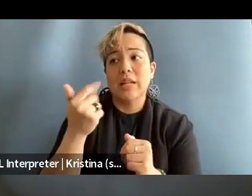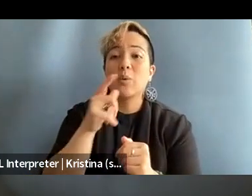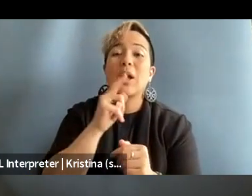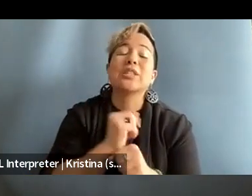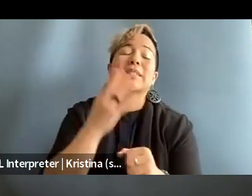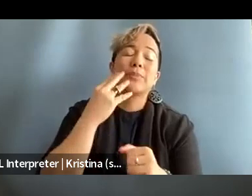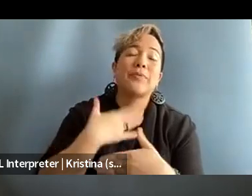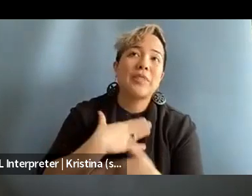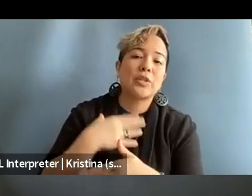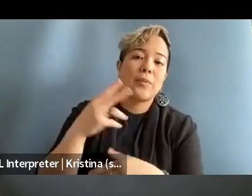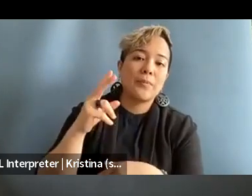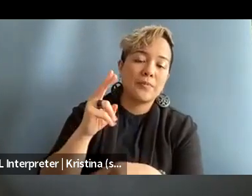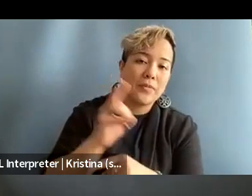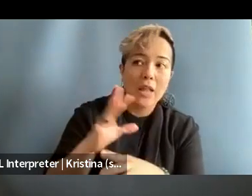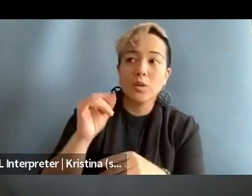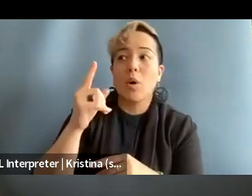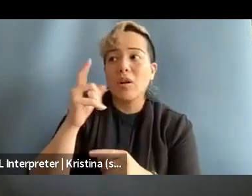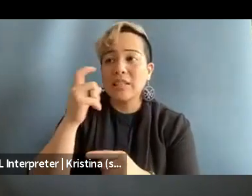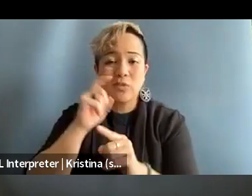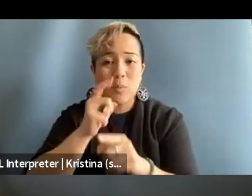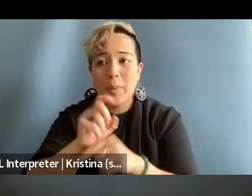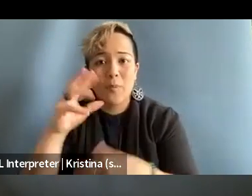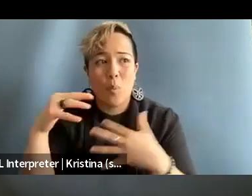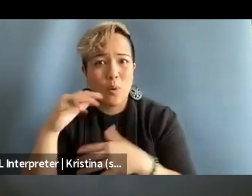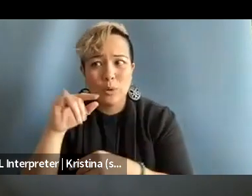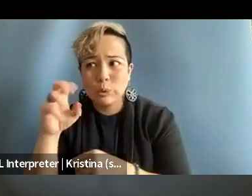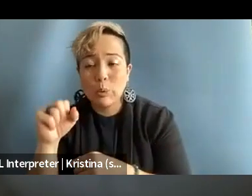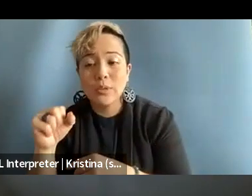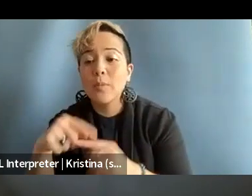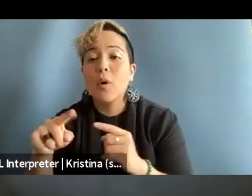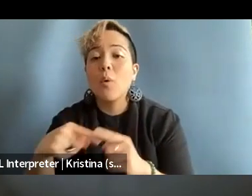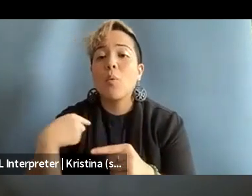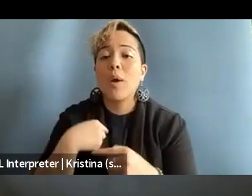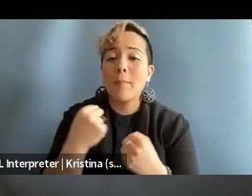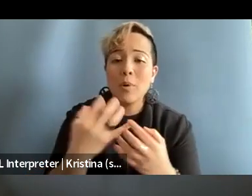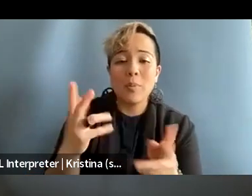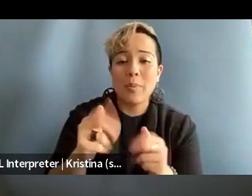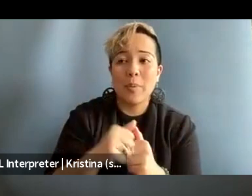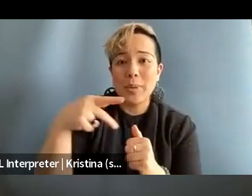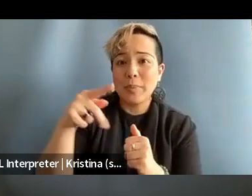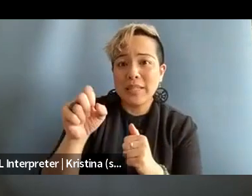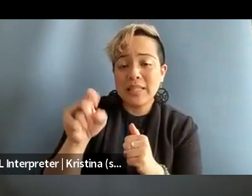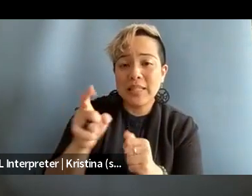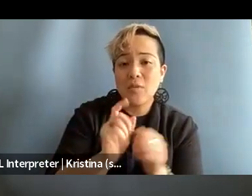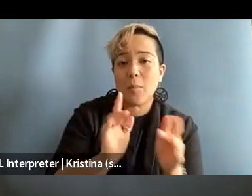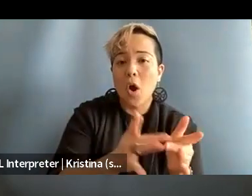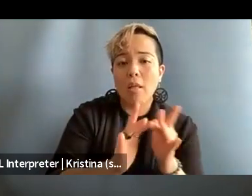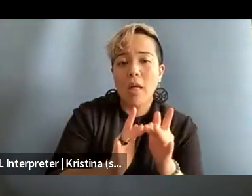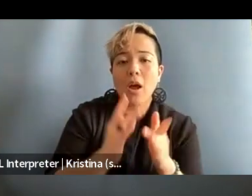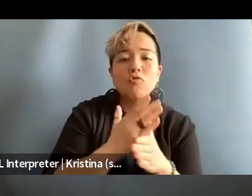or reporting from war zones or did other, you know, jobs. But when we had multiple people with PTSD from online harassment and vicious stuff,